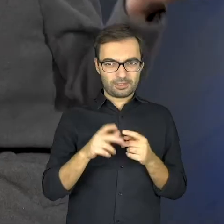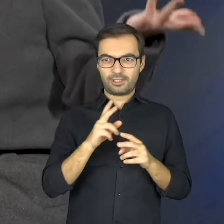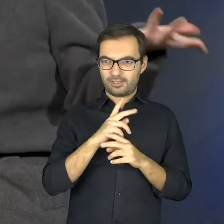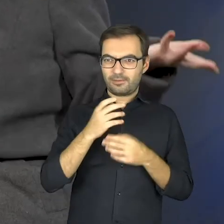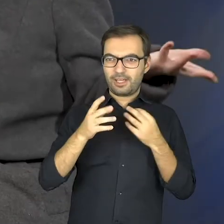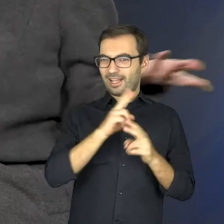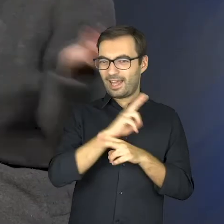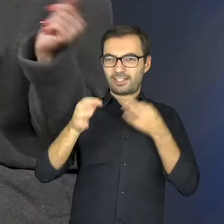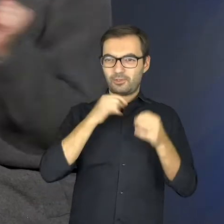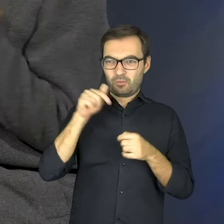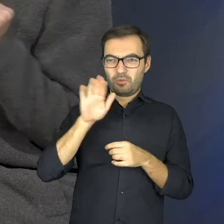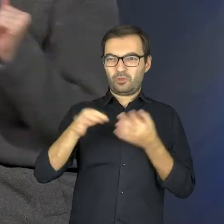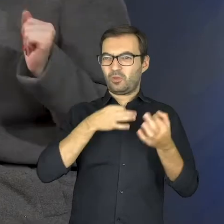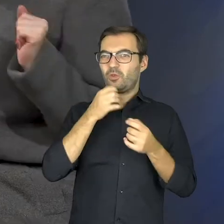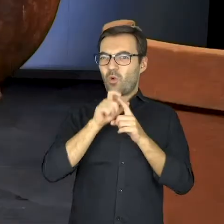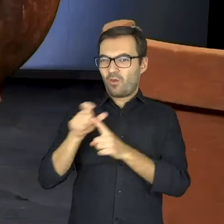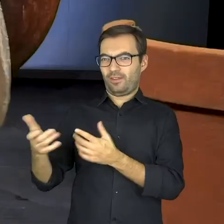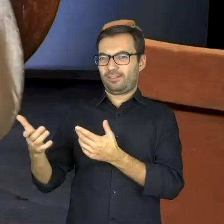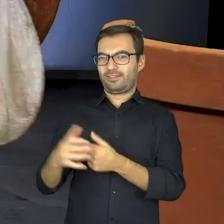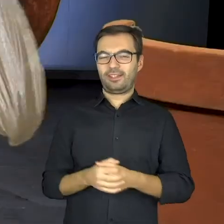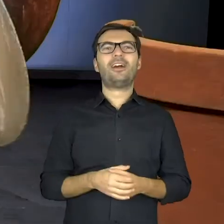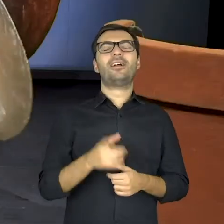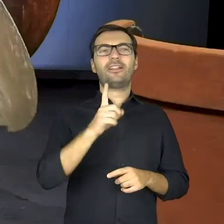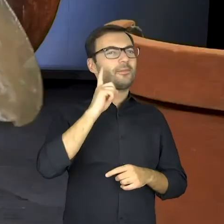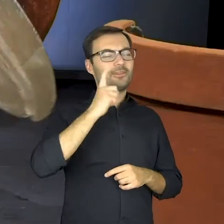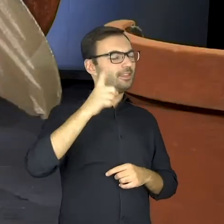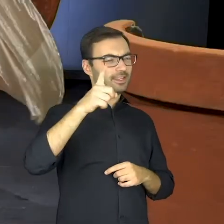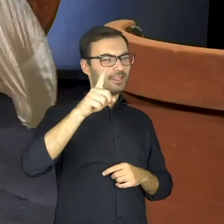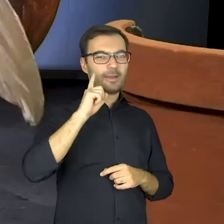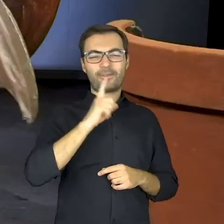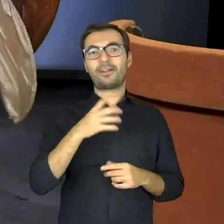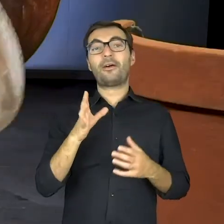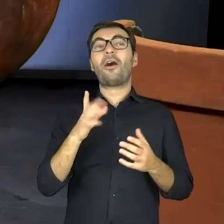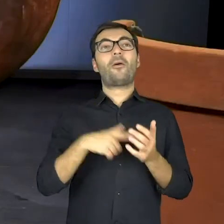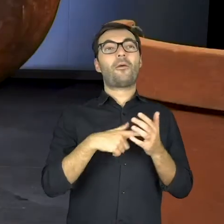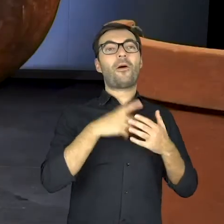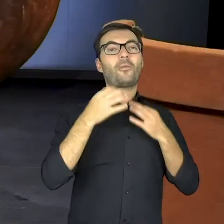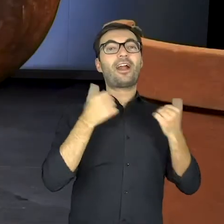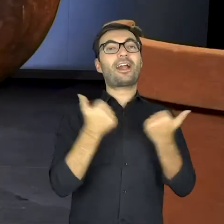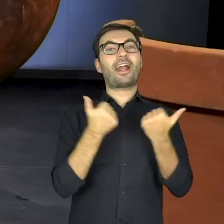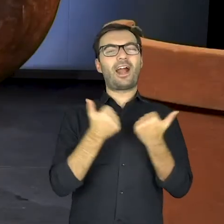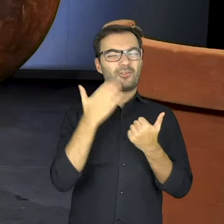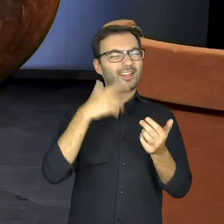Every song has some lyrics! Oh, oh. In fact, not every! That’s not true! You know, that song from Kraków